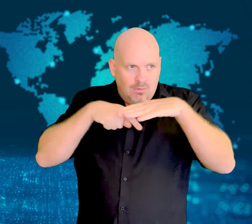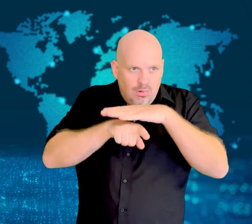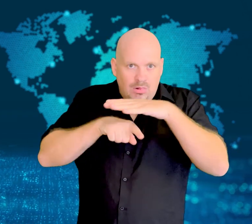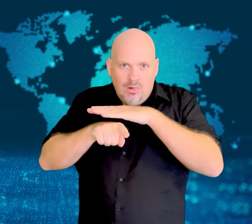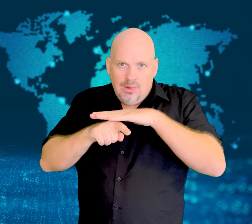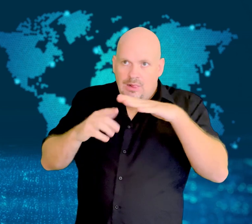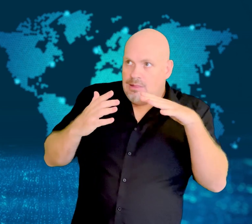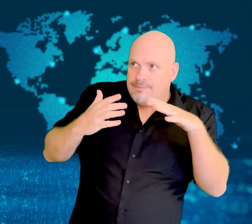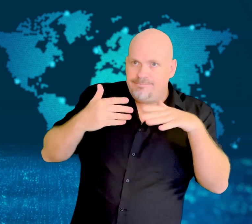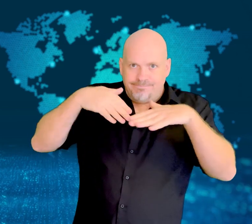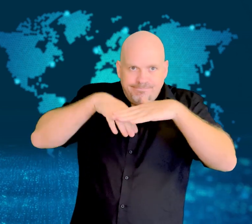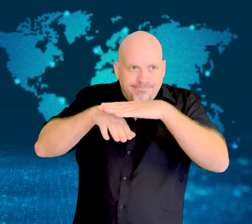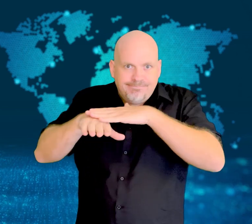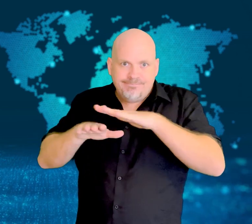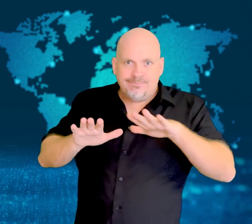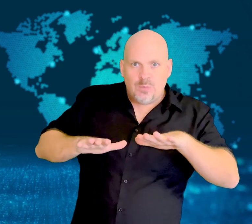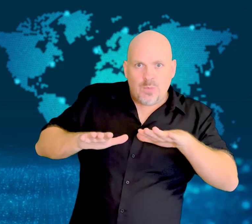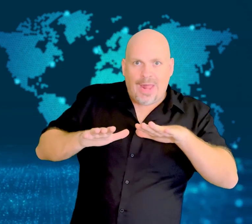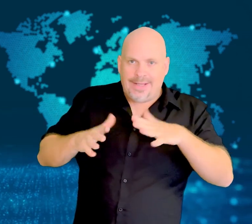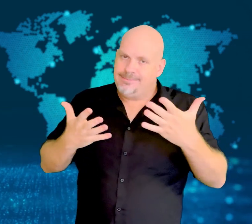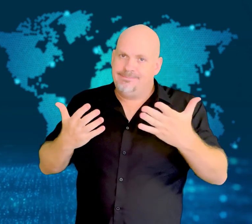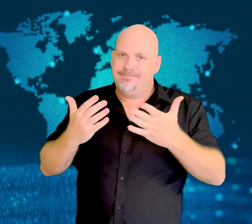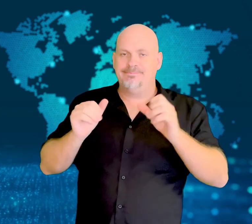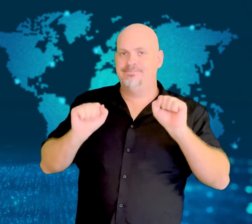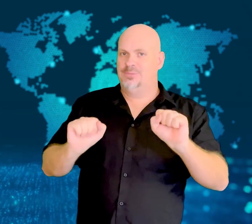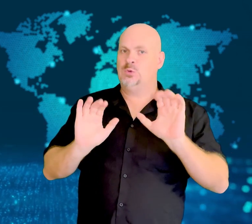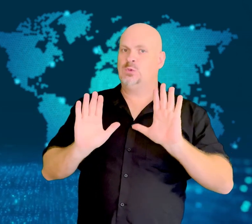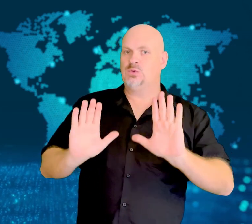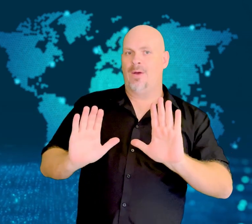hiding from bombs and attacks.